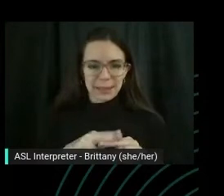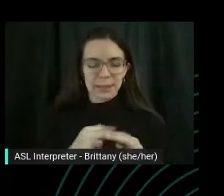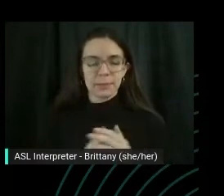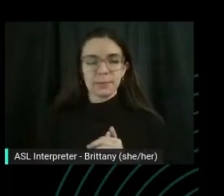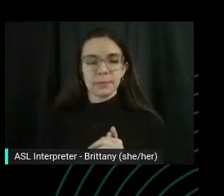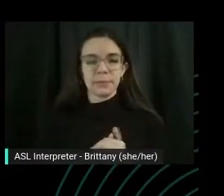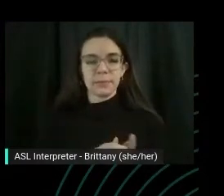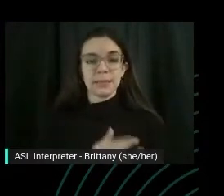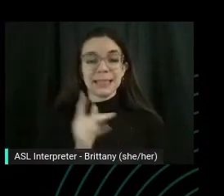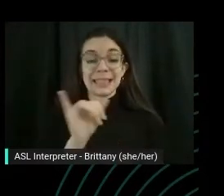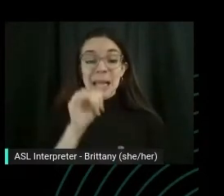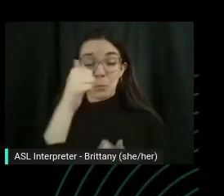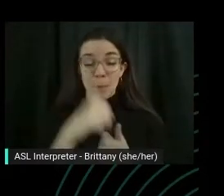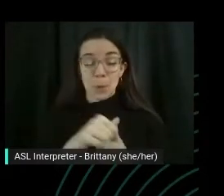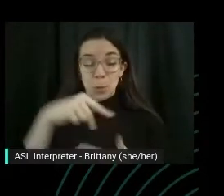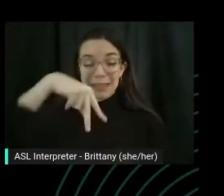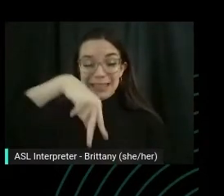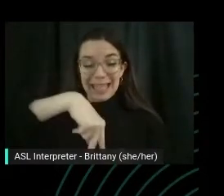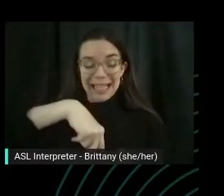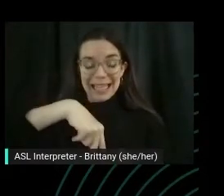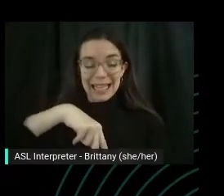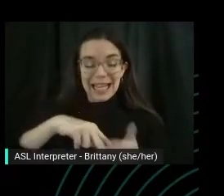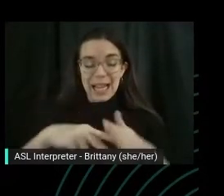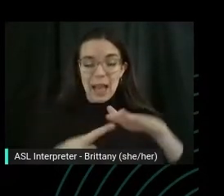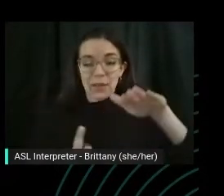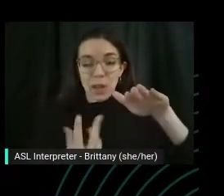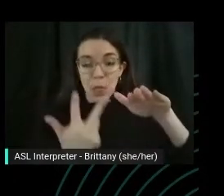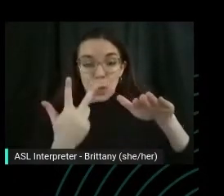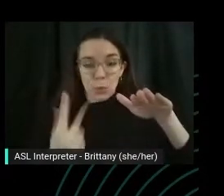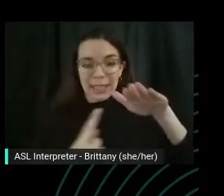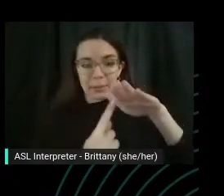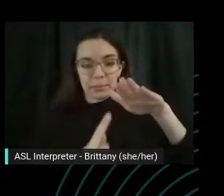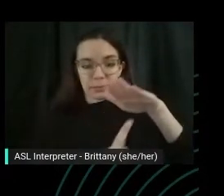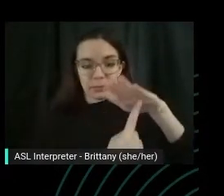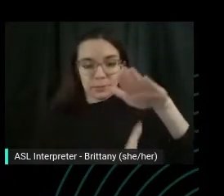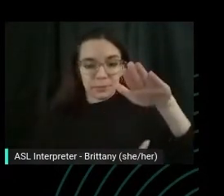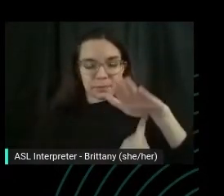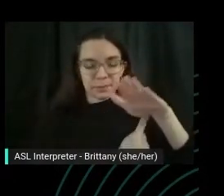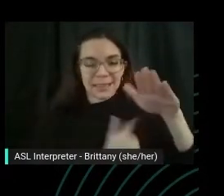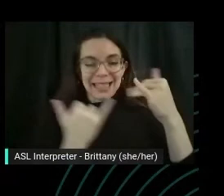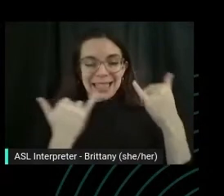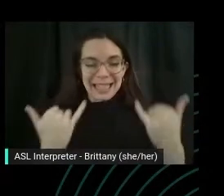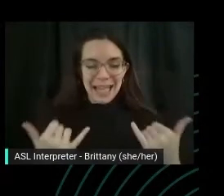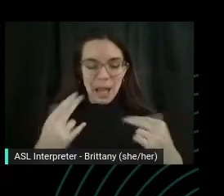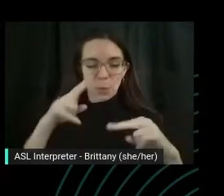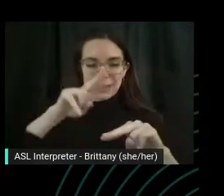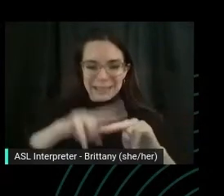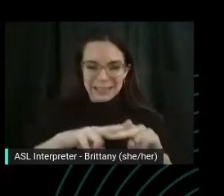Now we're working and we're pretending, like our sits bones are the points of our feet and we're sitting into the ground.